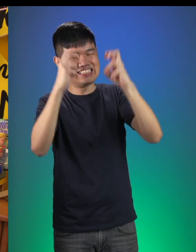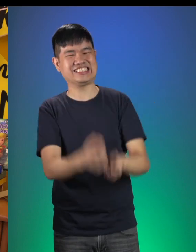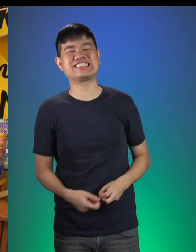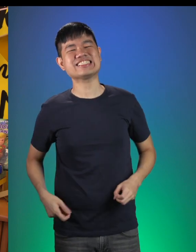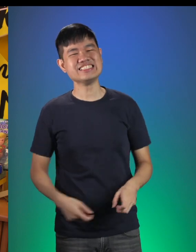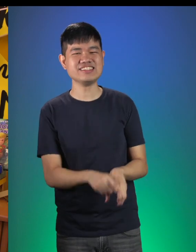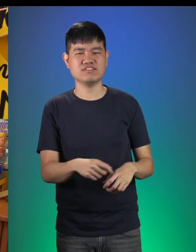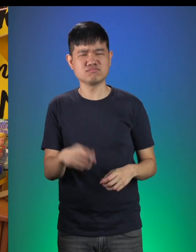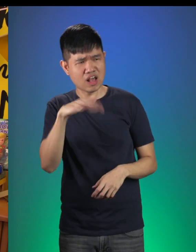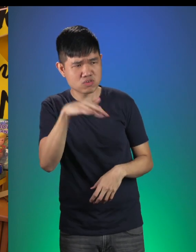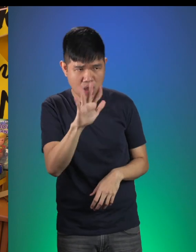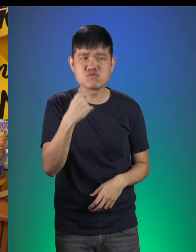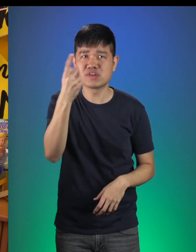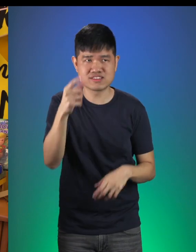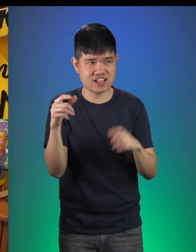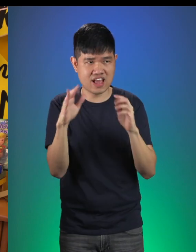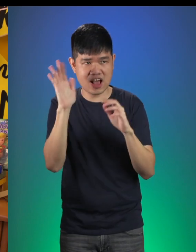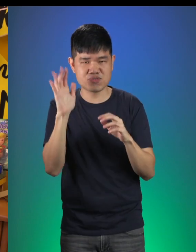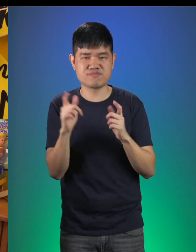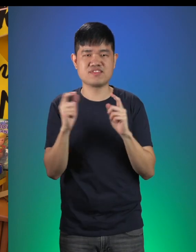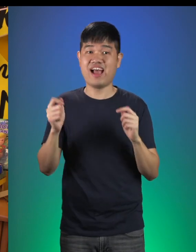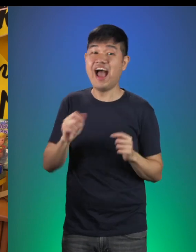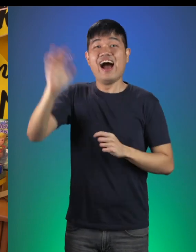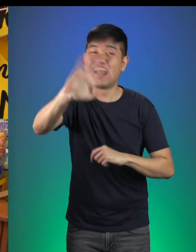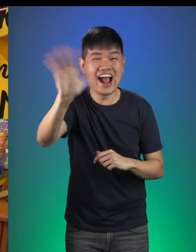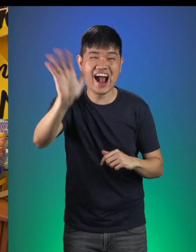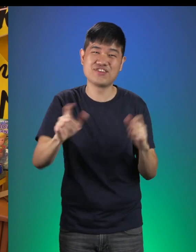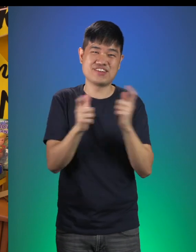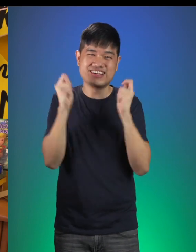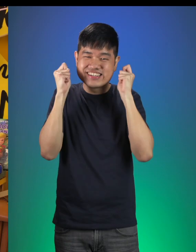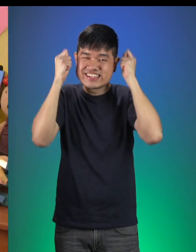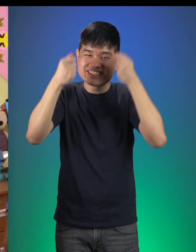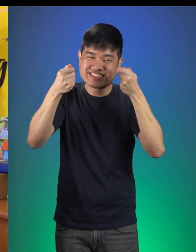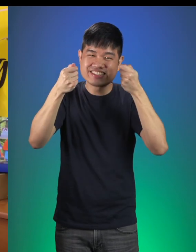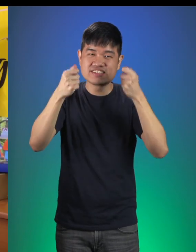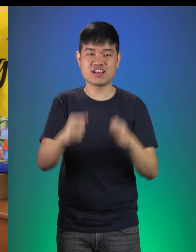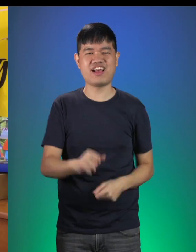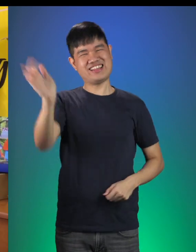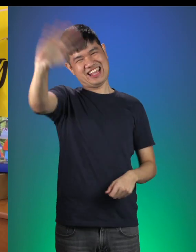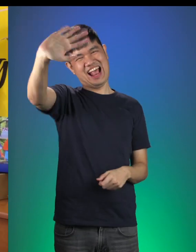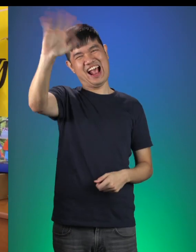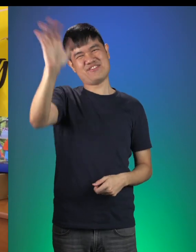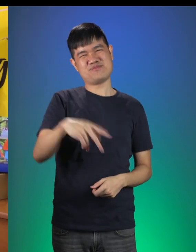Queen: Hey, say hello Little Red! Princess: Hello Little Red Little Red: Hello Princess